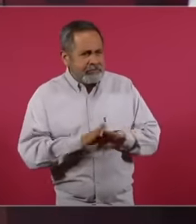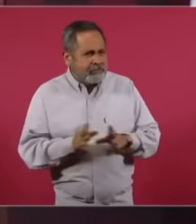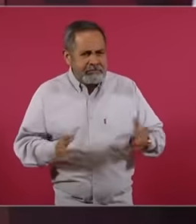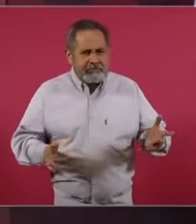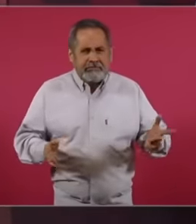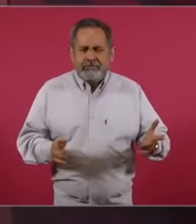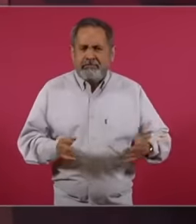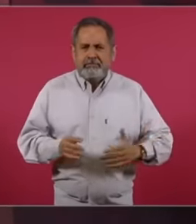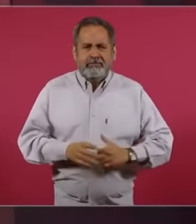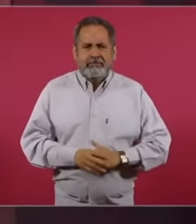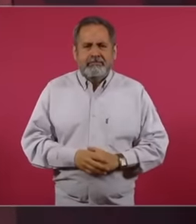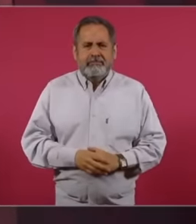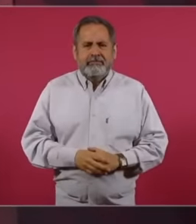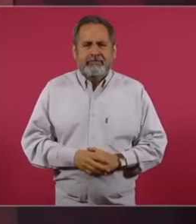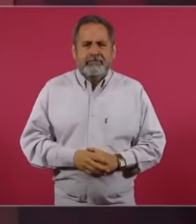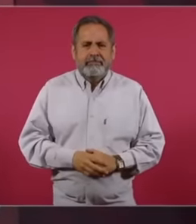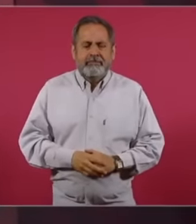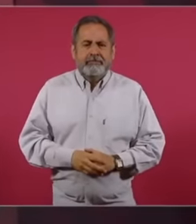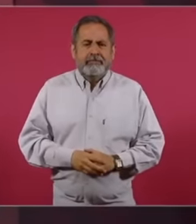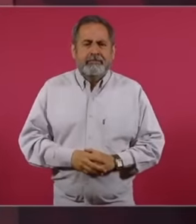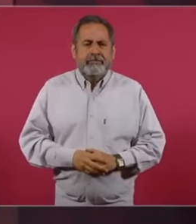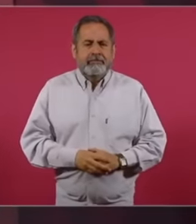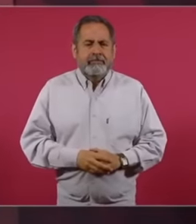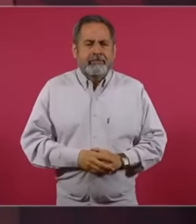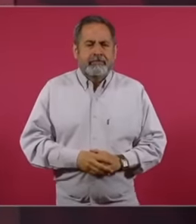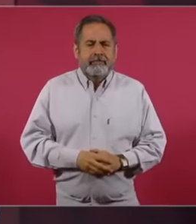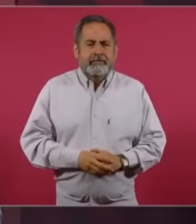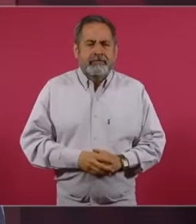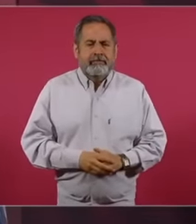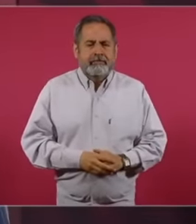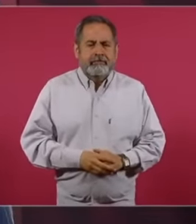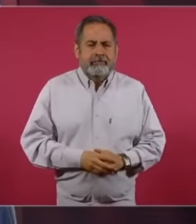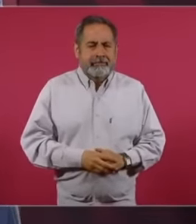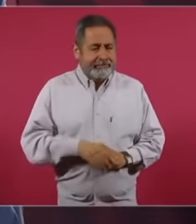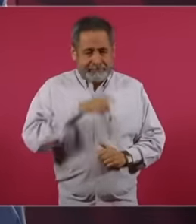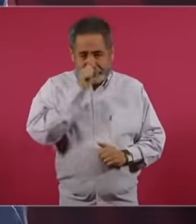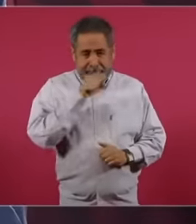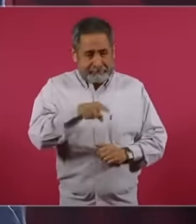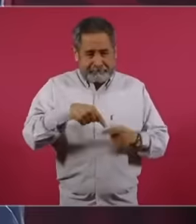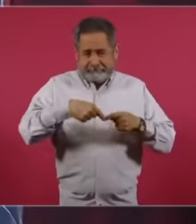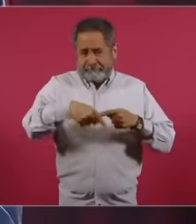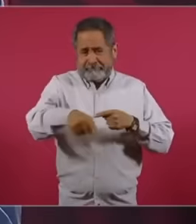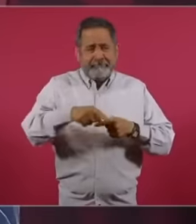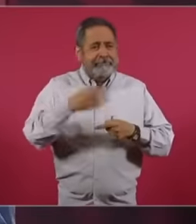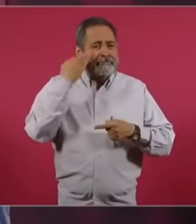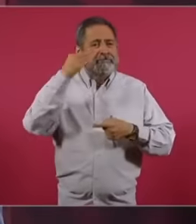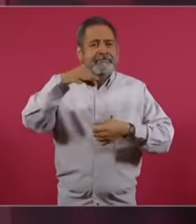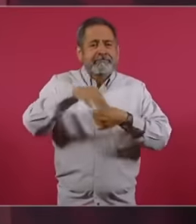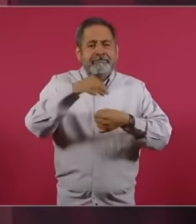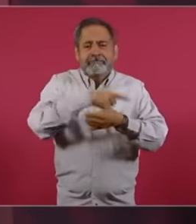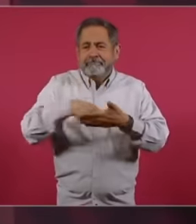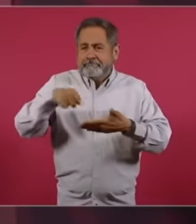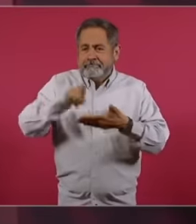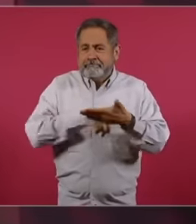in the middle of the process? electoral